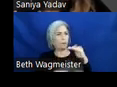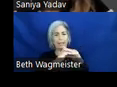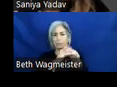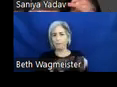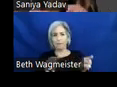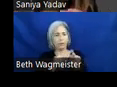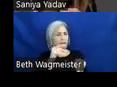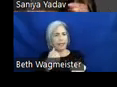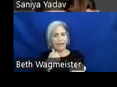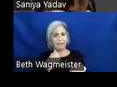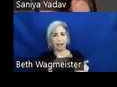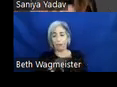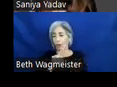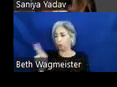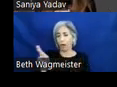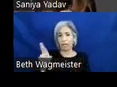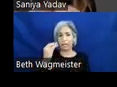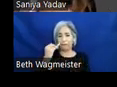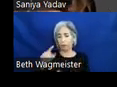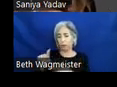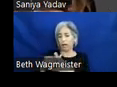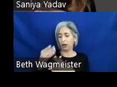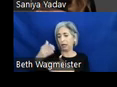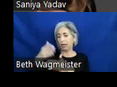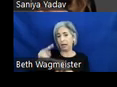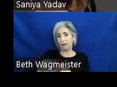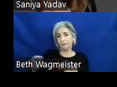On the right, it gives you a start and end value that's read out for the users. We had